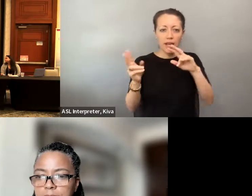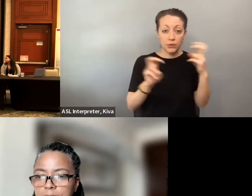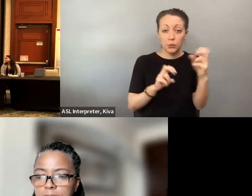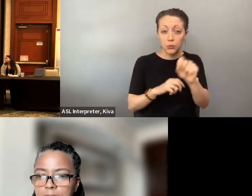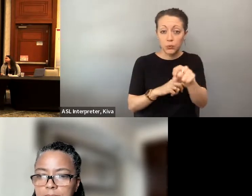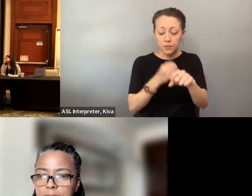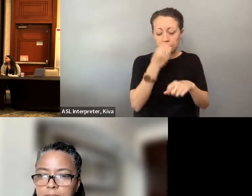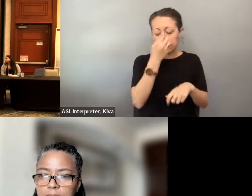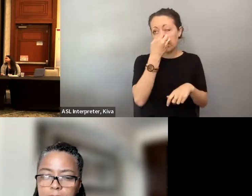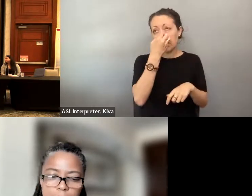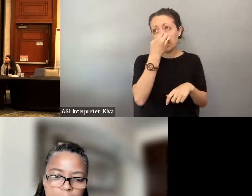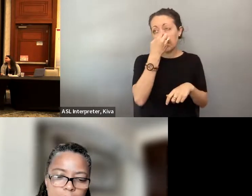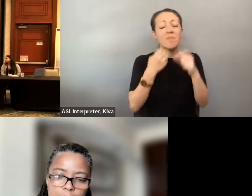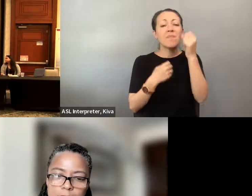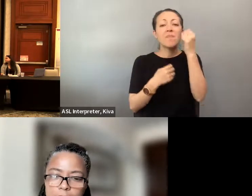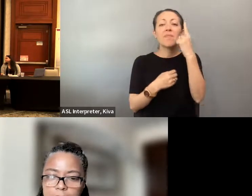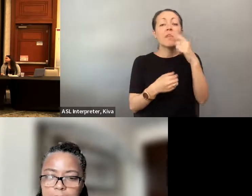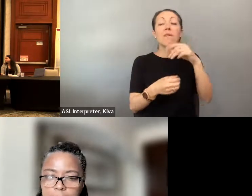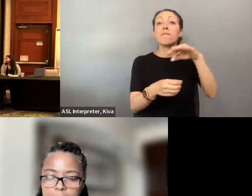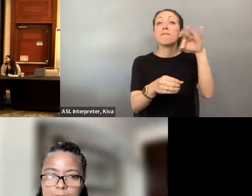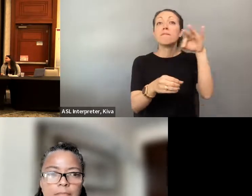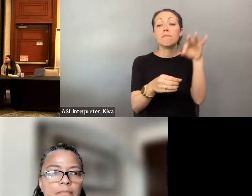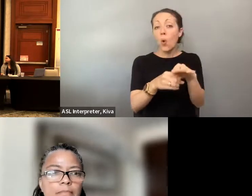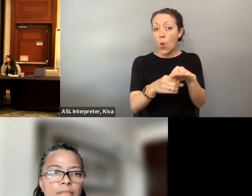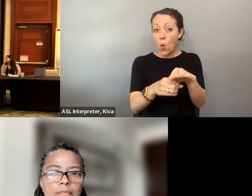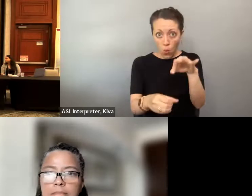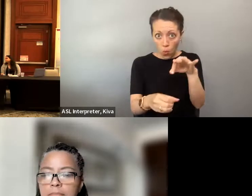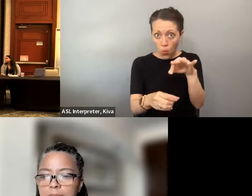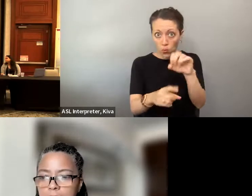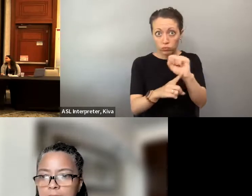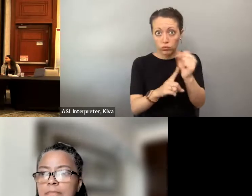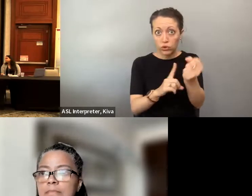interaction with dealing with some of those issues.